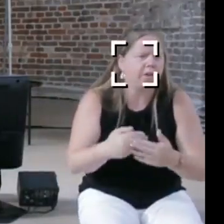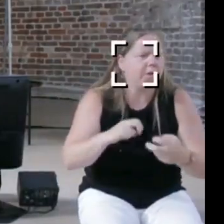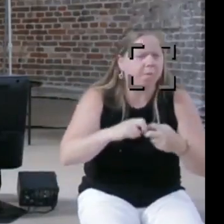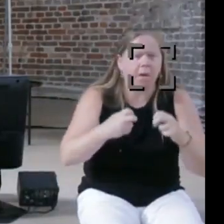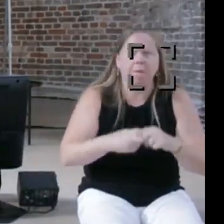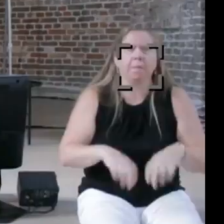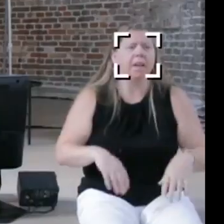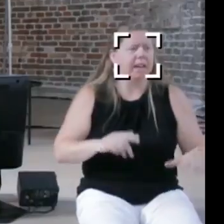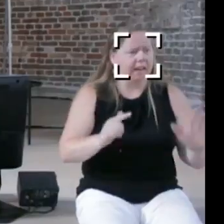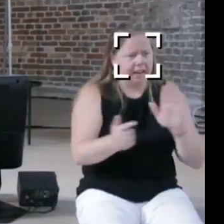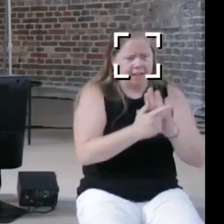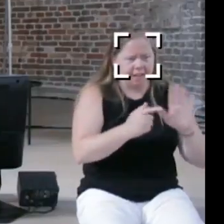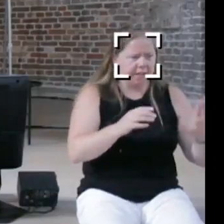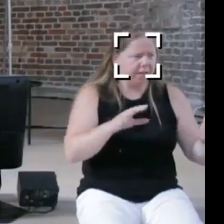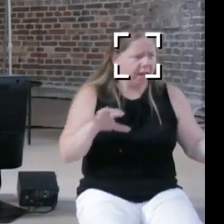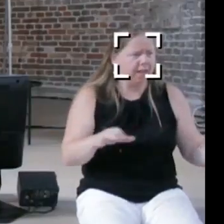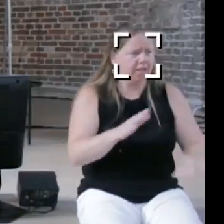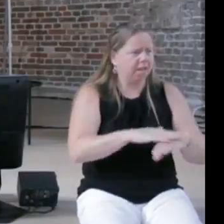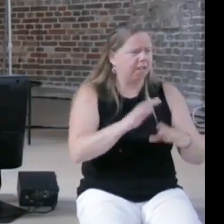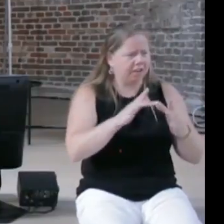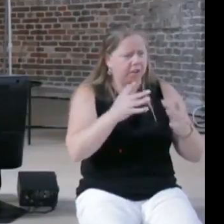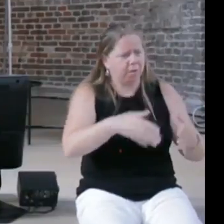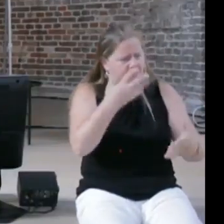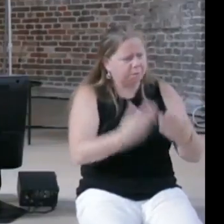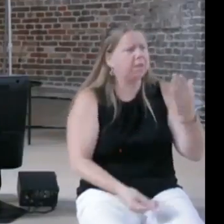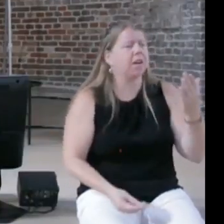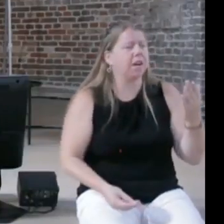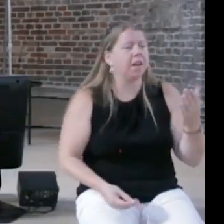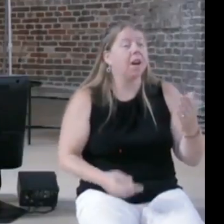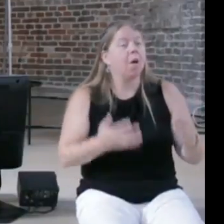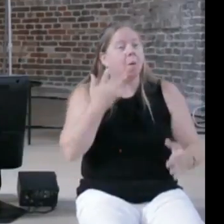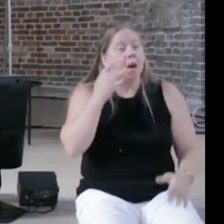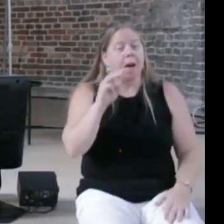the Internet practically because he has an interest in saying that because his company